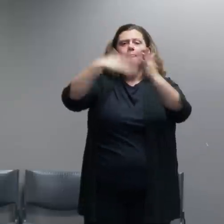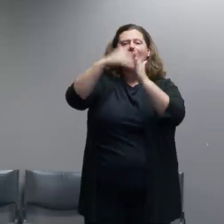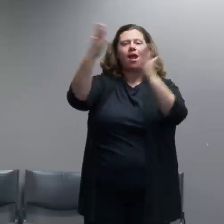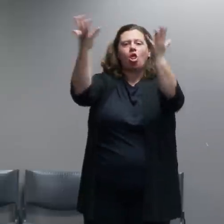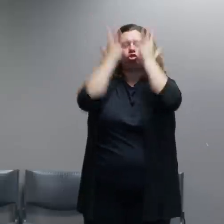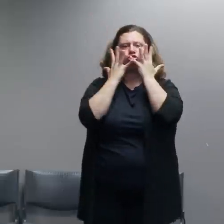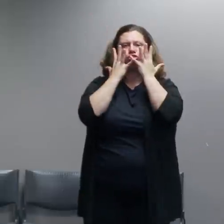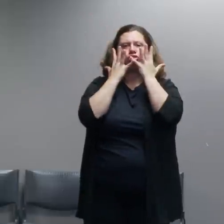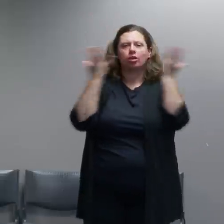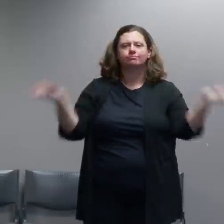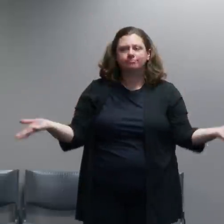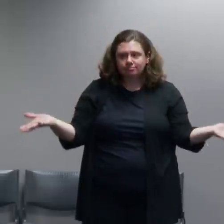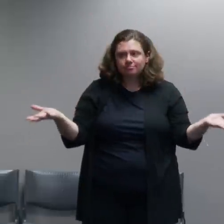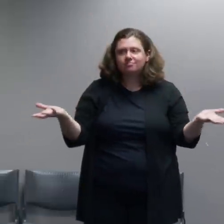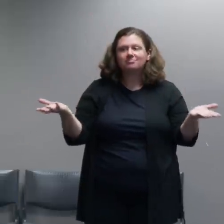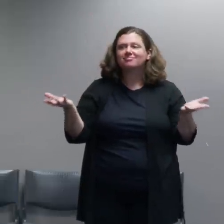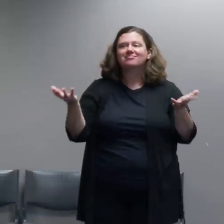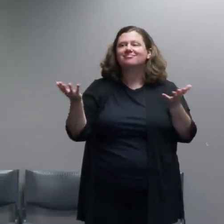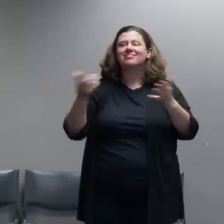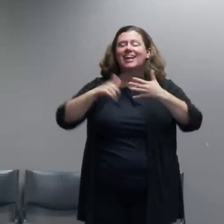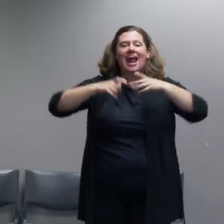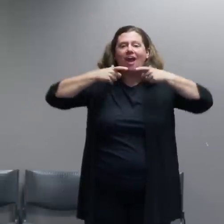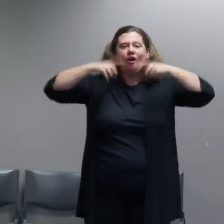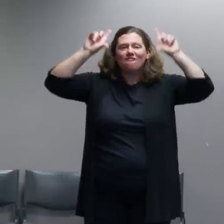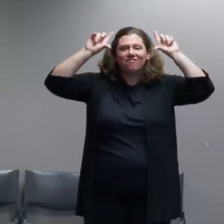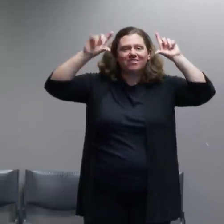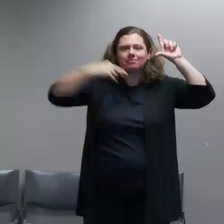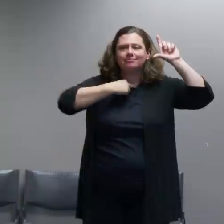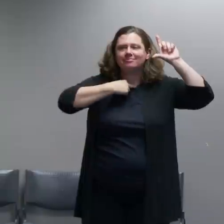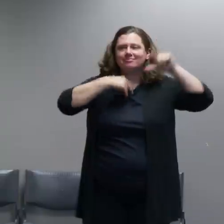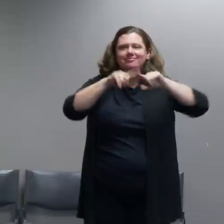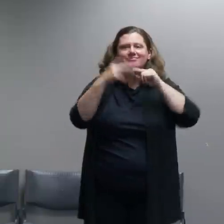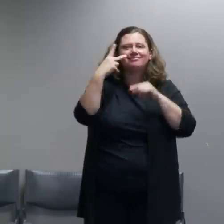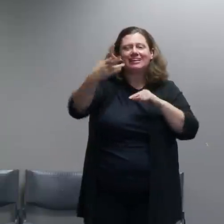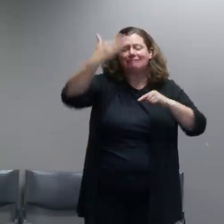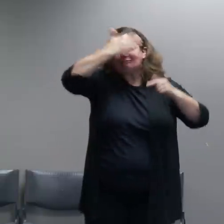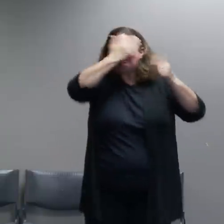Lots of just different things thrown or